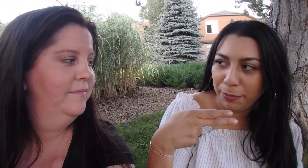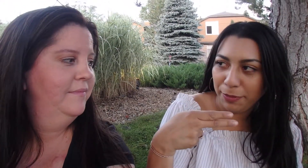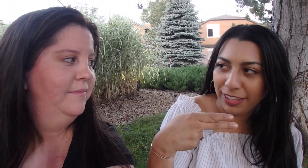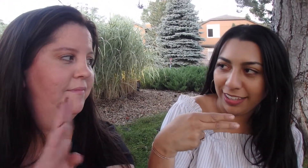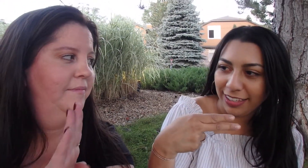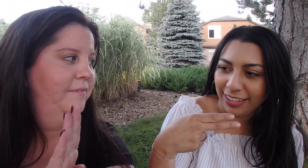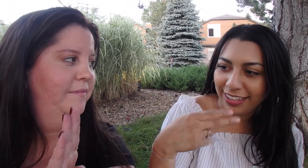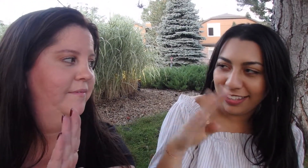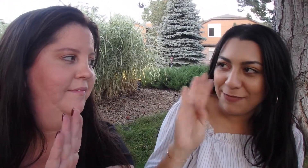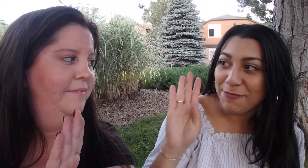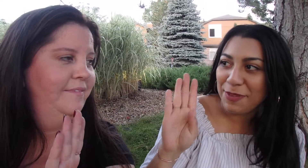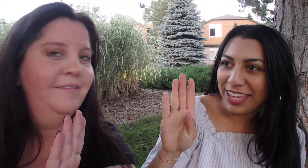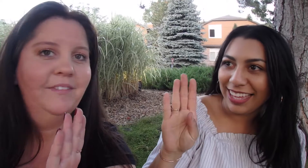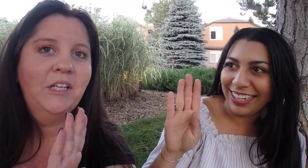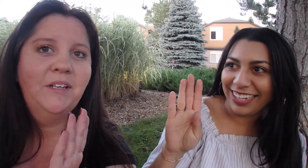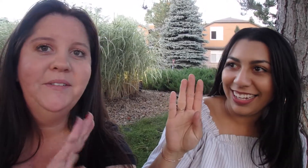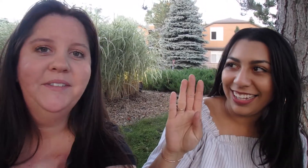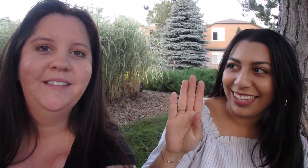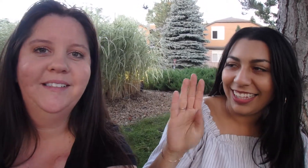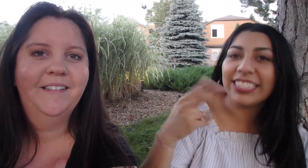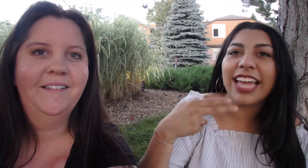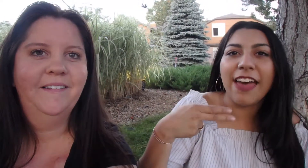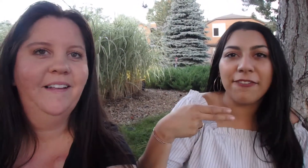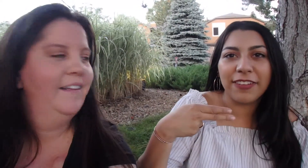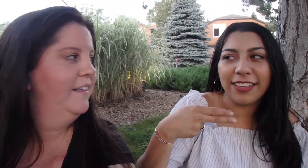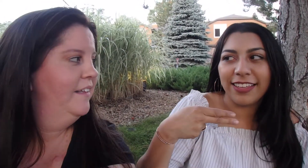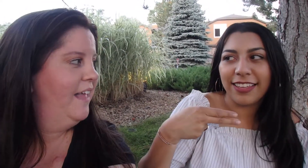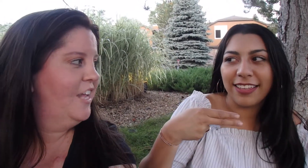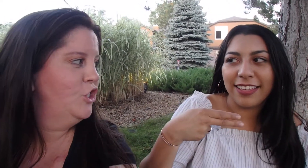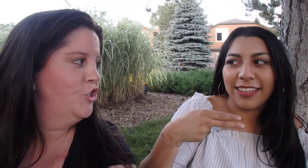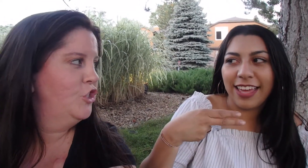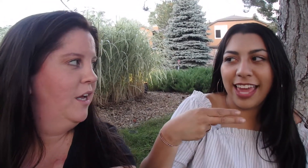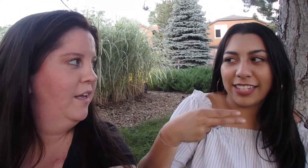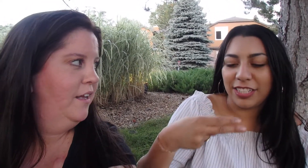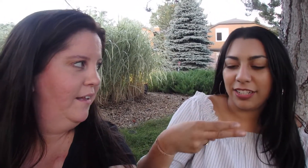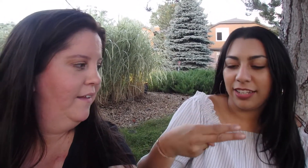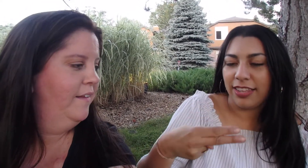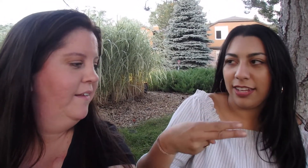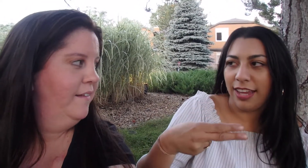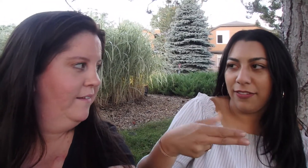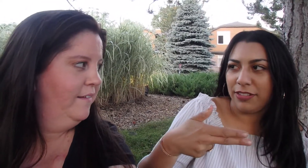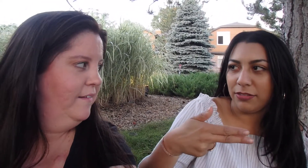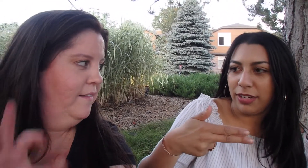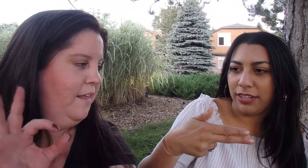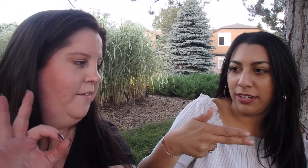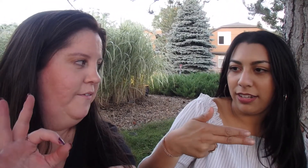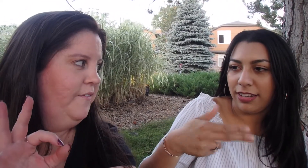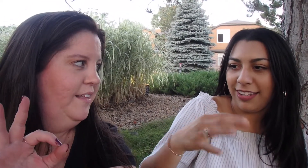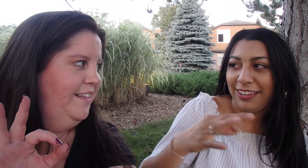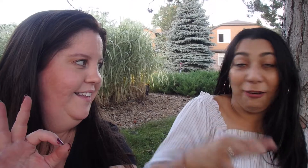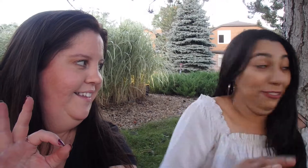B F H